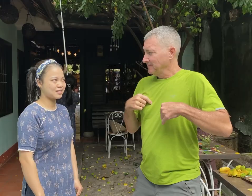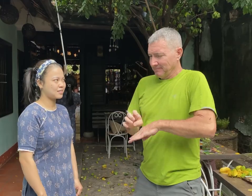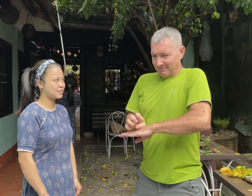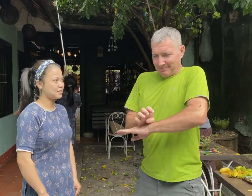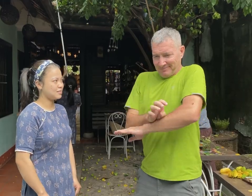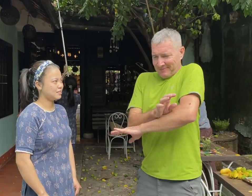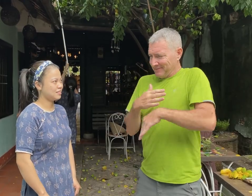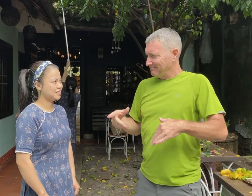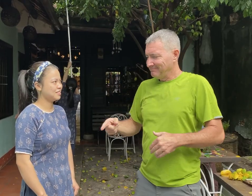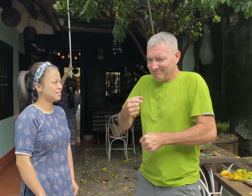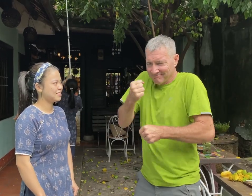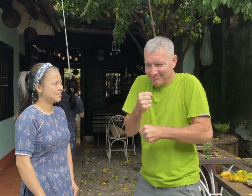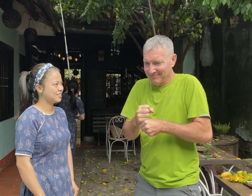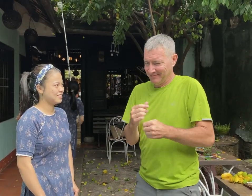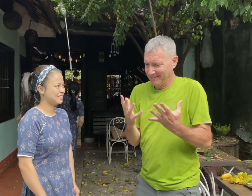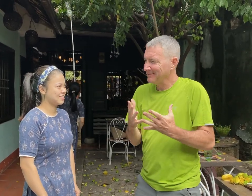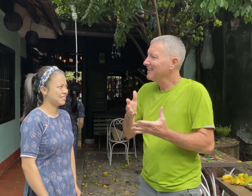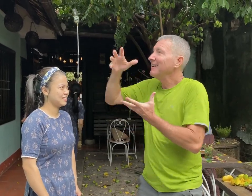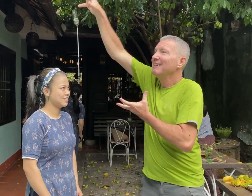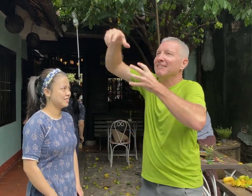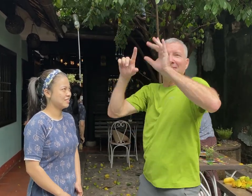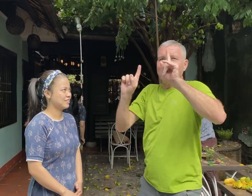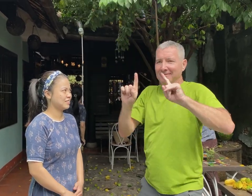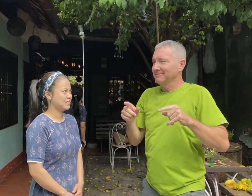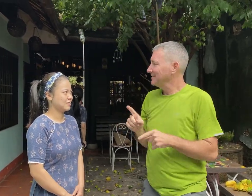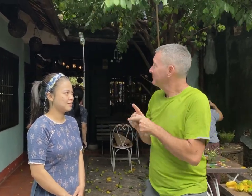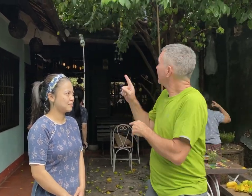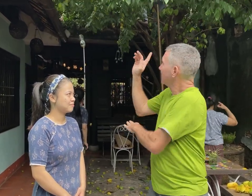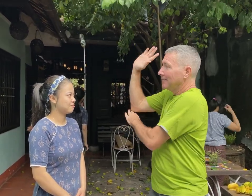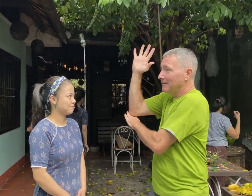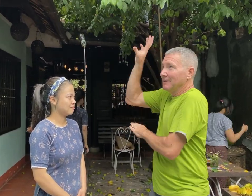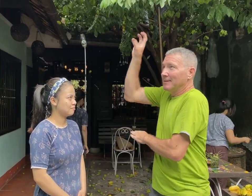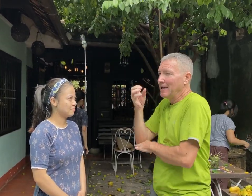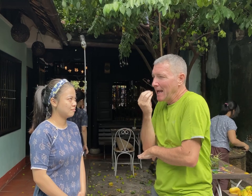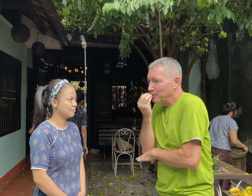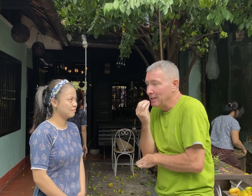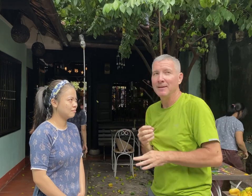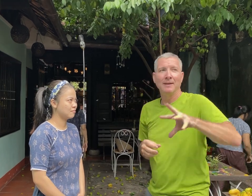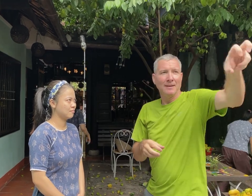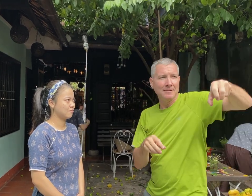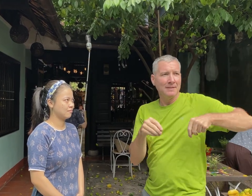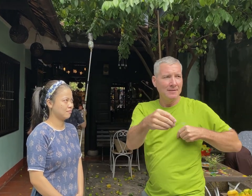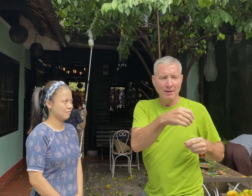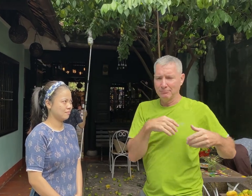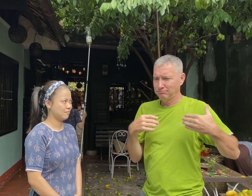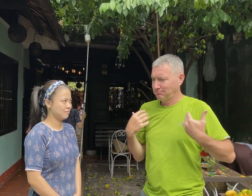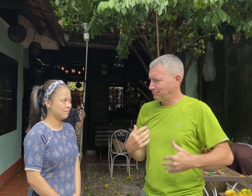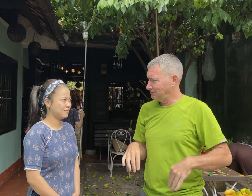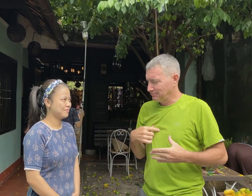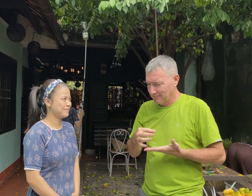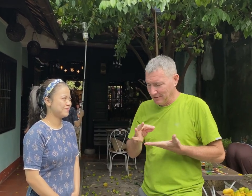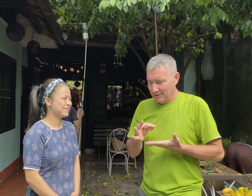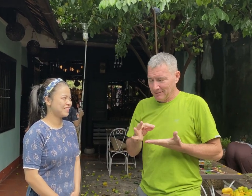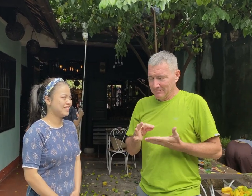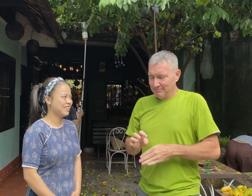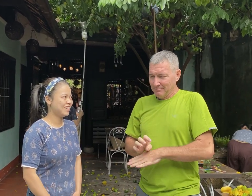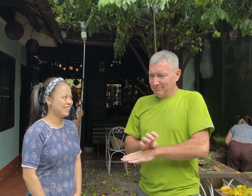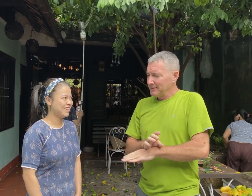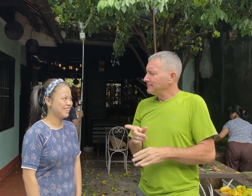My arms had goosebumps since you don't buy fruits from the suppliers. You actually grow your own fruits here. It's so amazing!